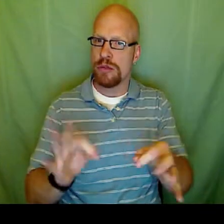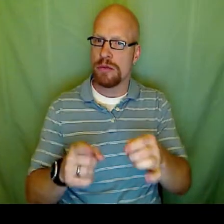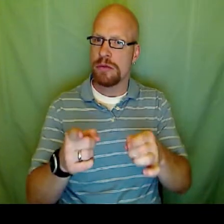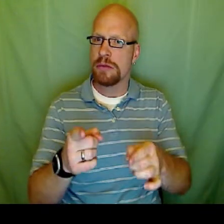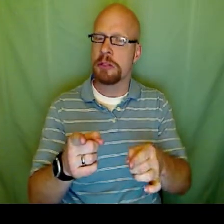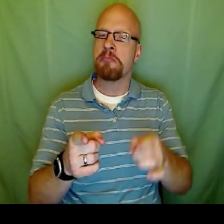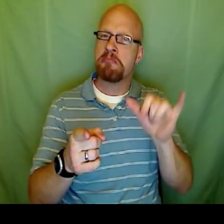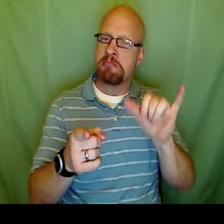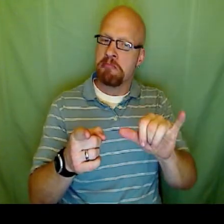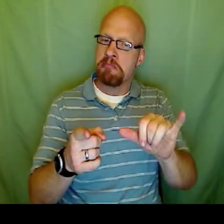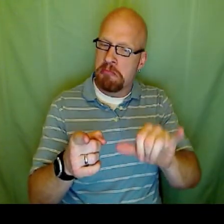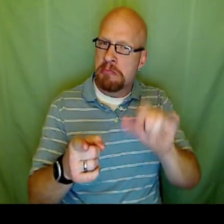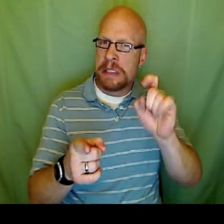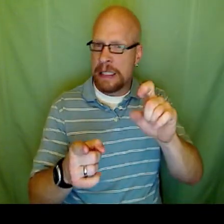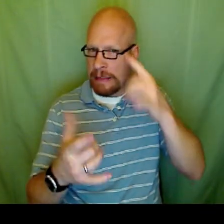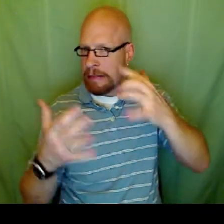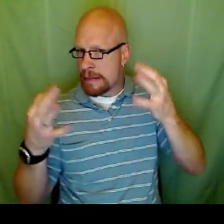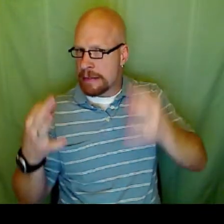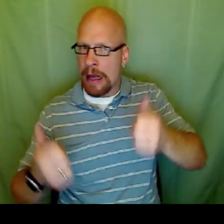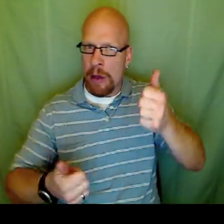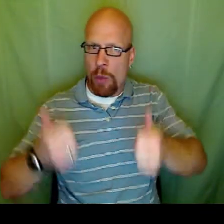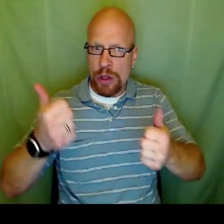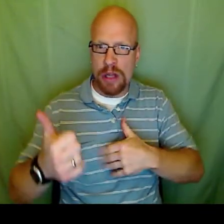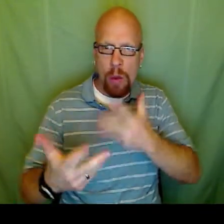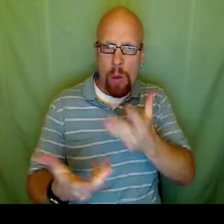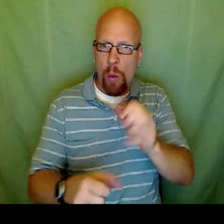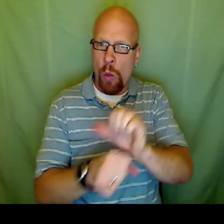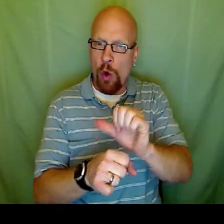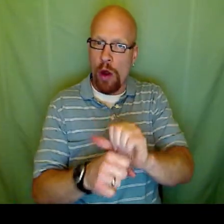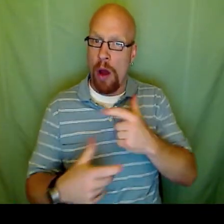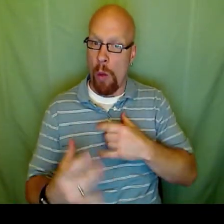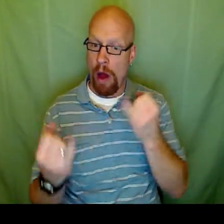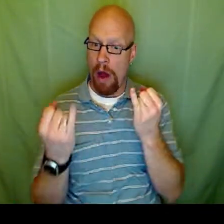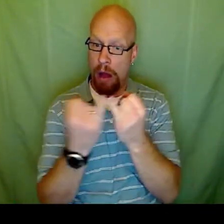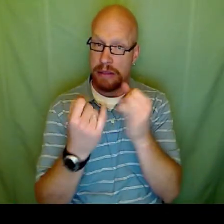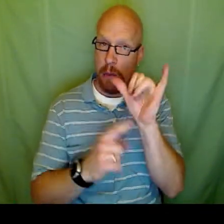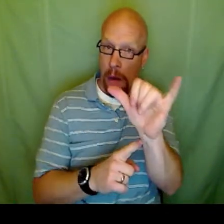Now we're facing two equations that we have here and we need